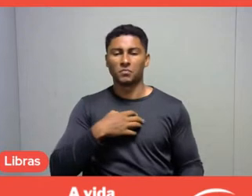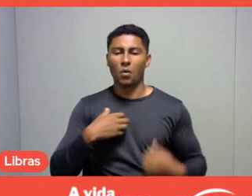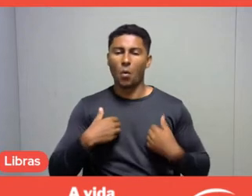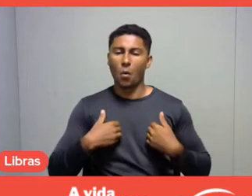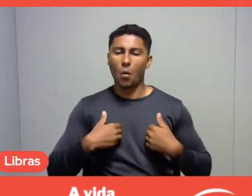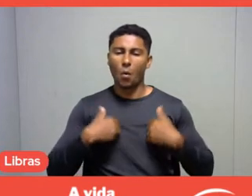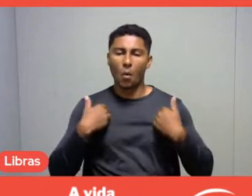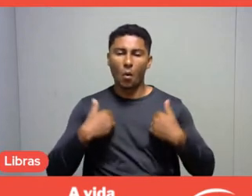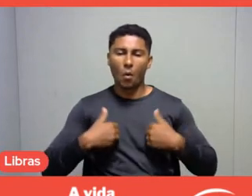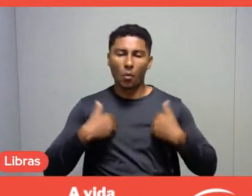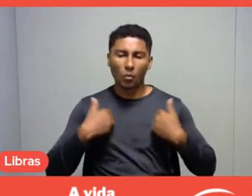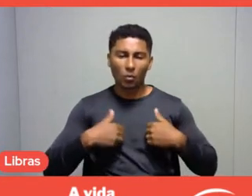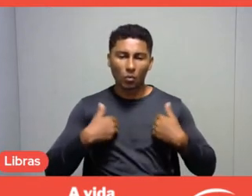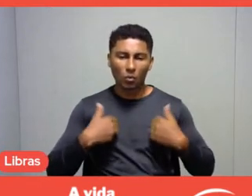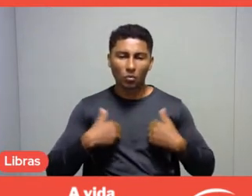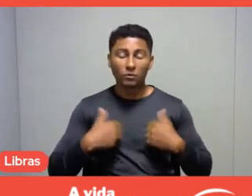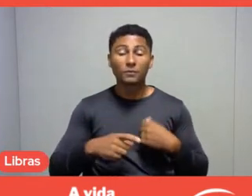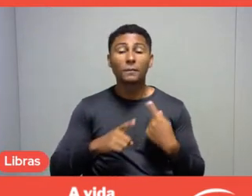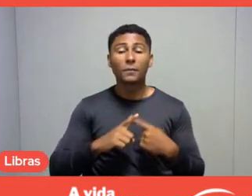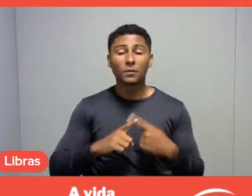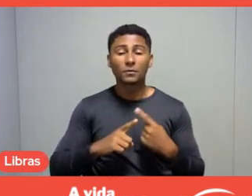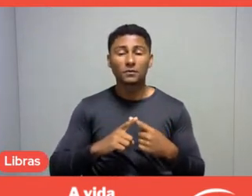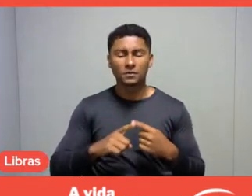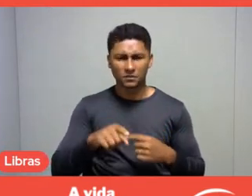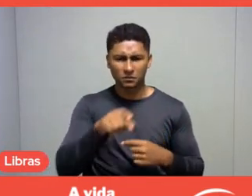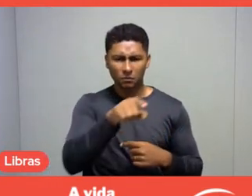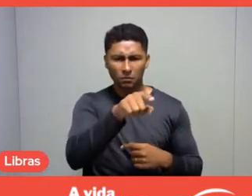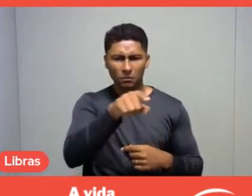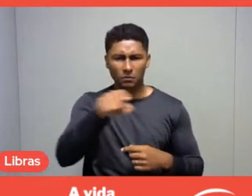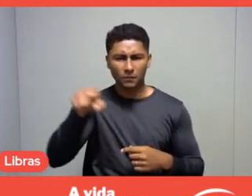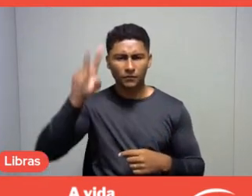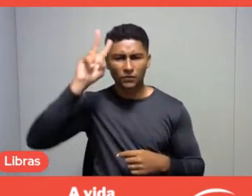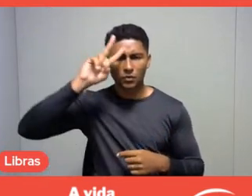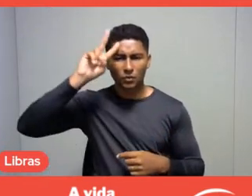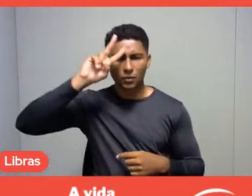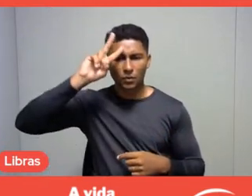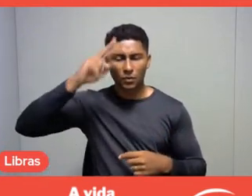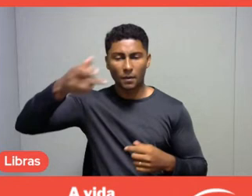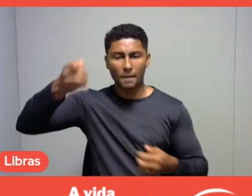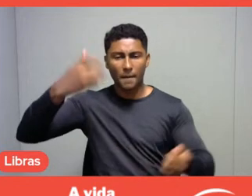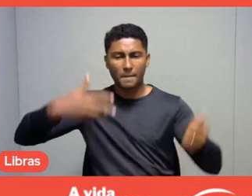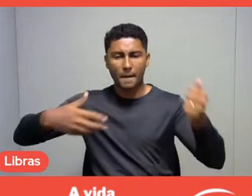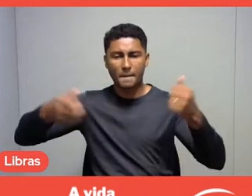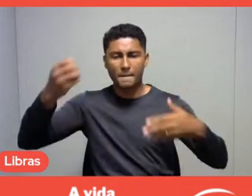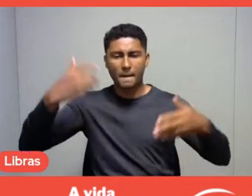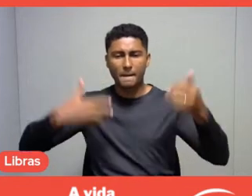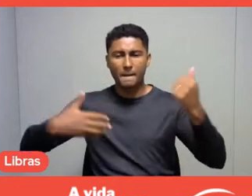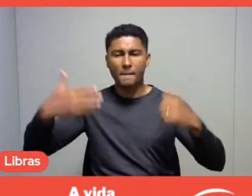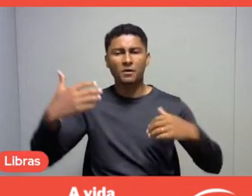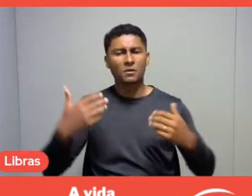when I hear stories from different contexts